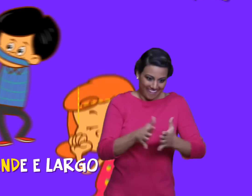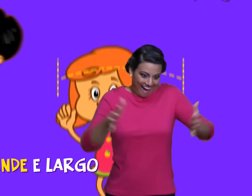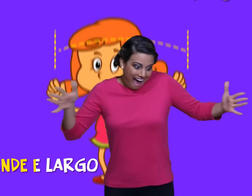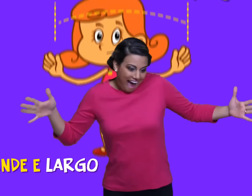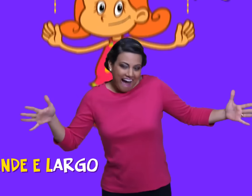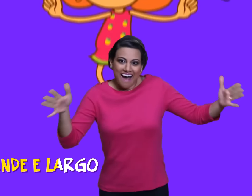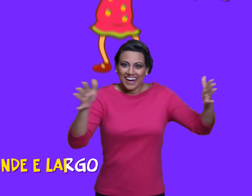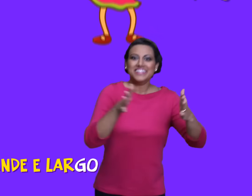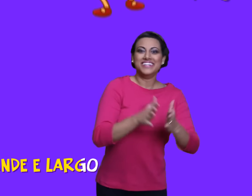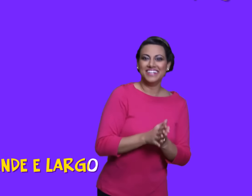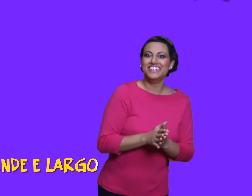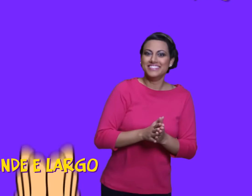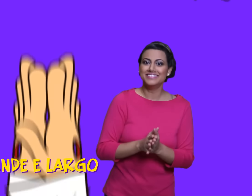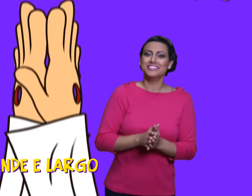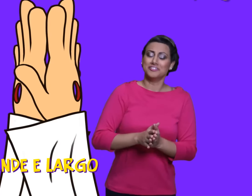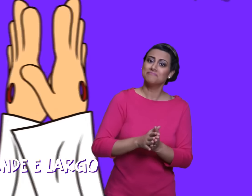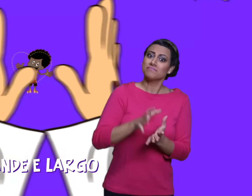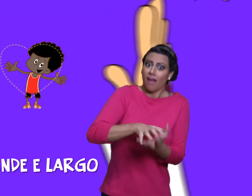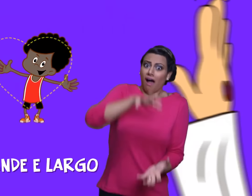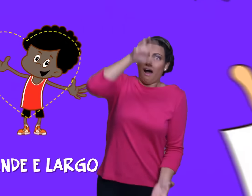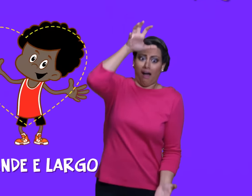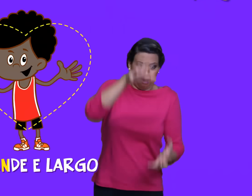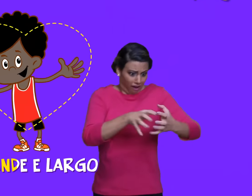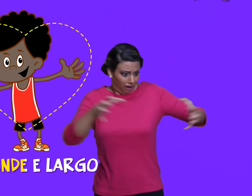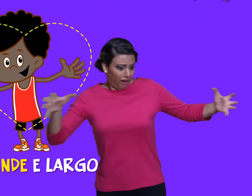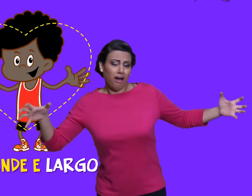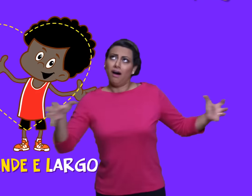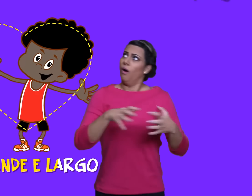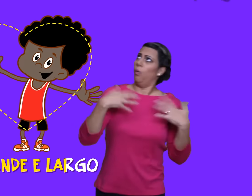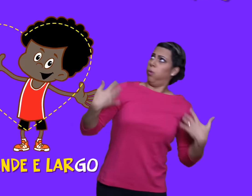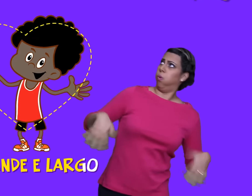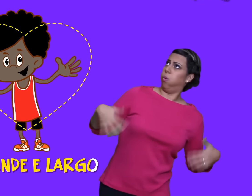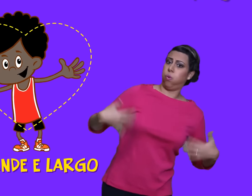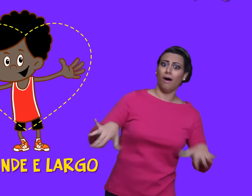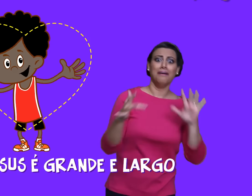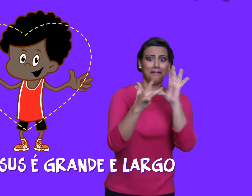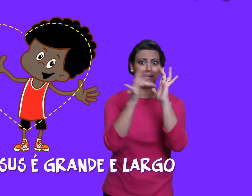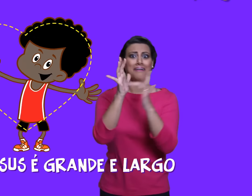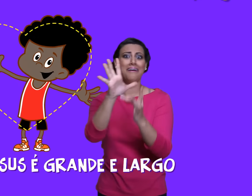BIG AND WIDE BIG AND